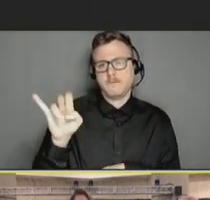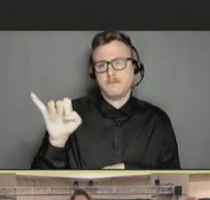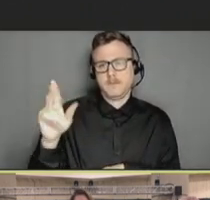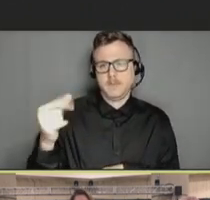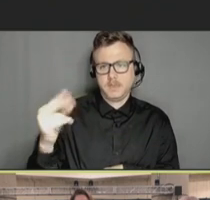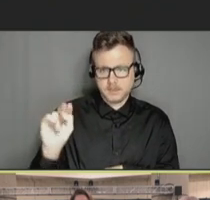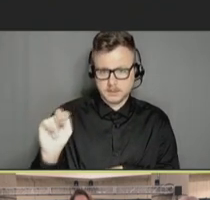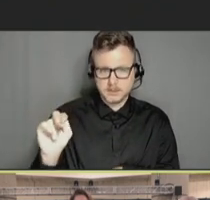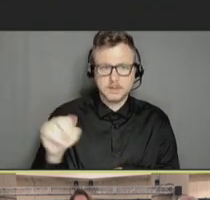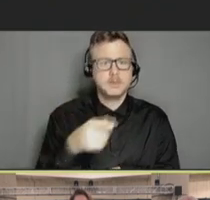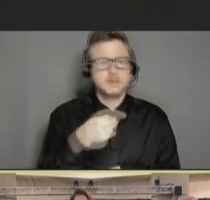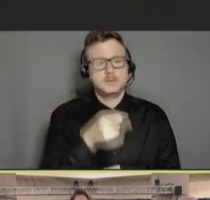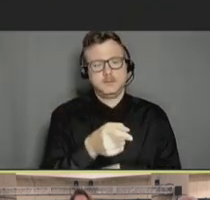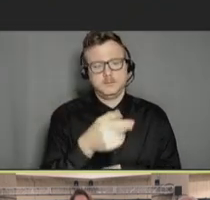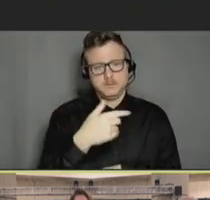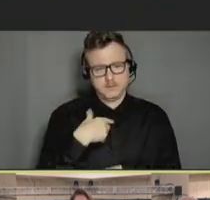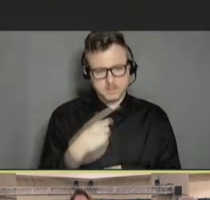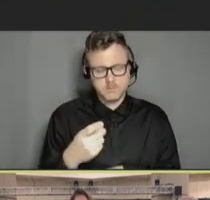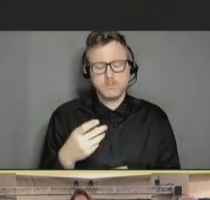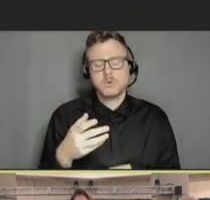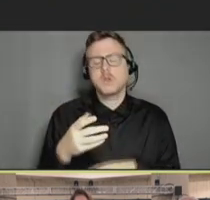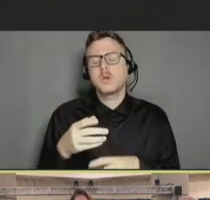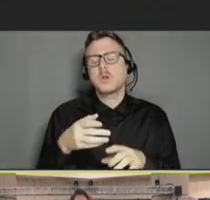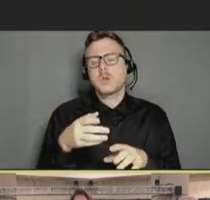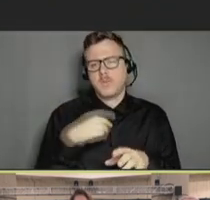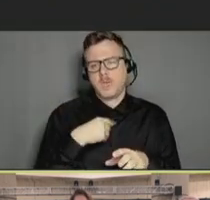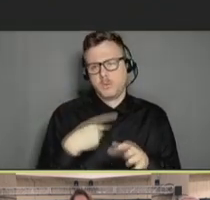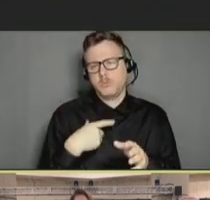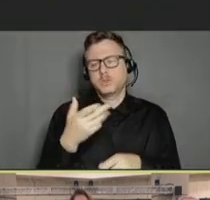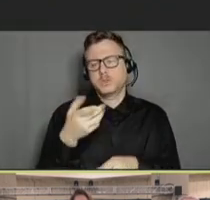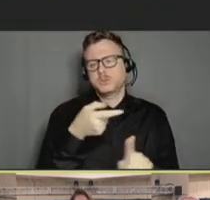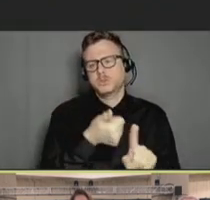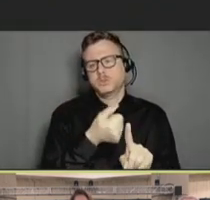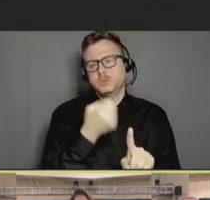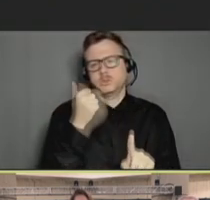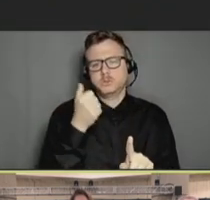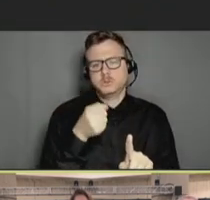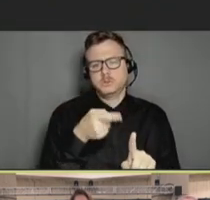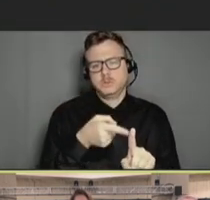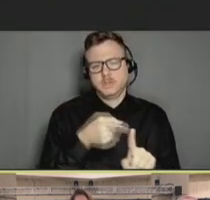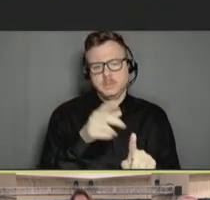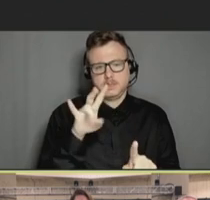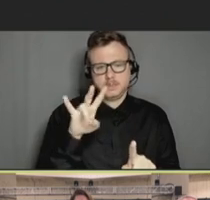to be providing opening remarks today. She serves as the 17th Assistant Secretary for